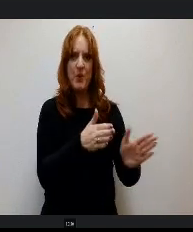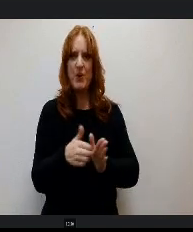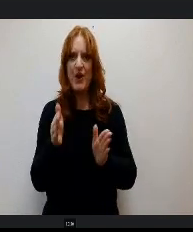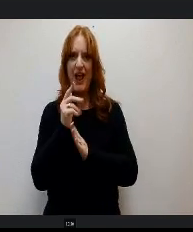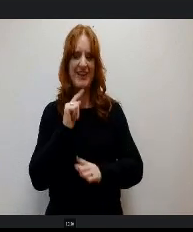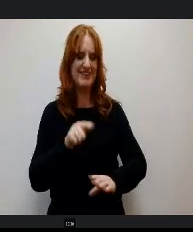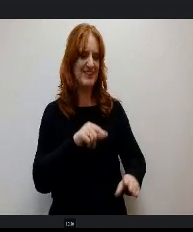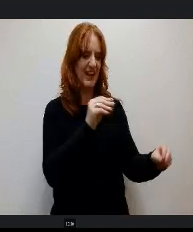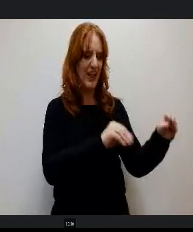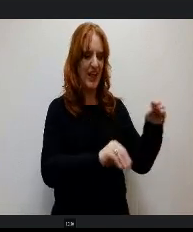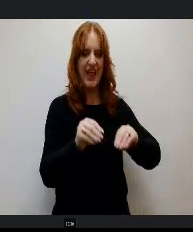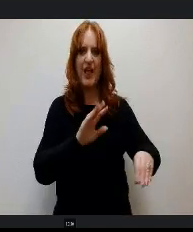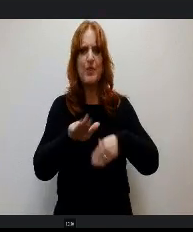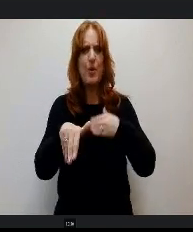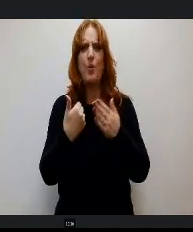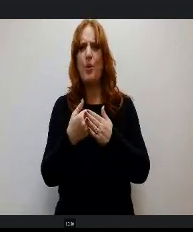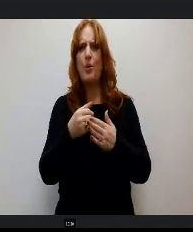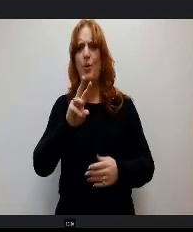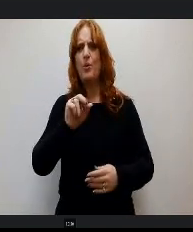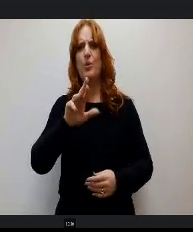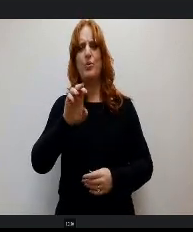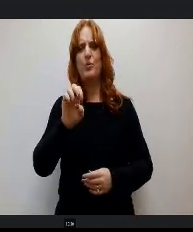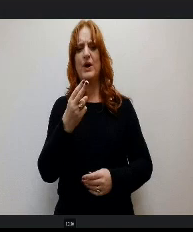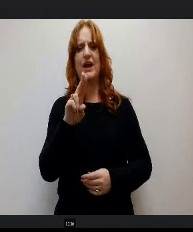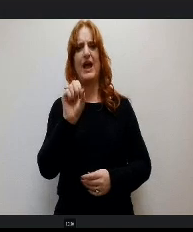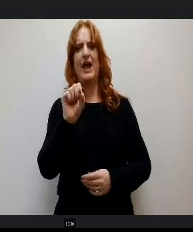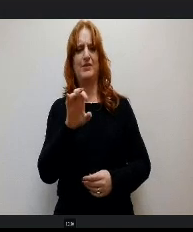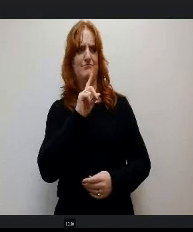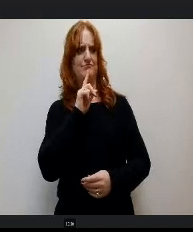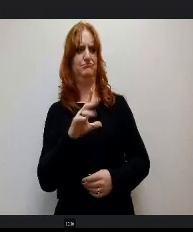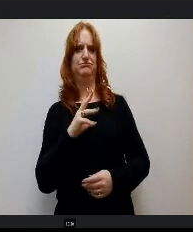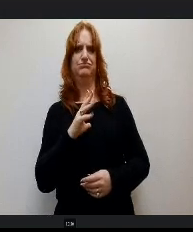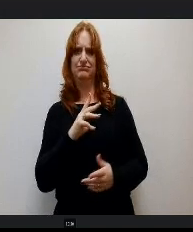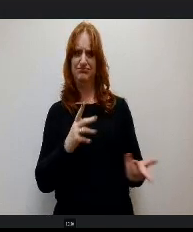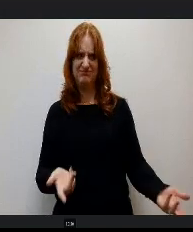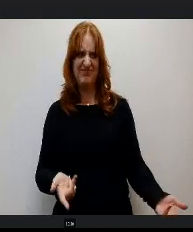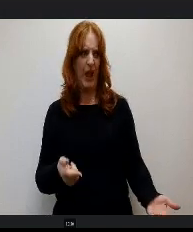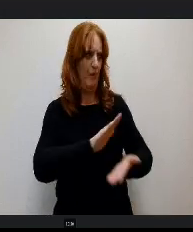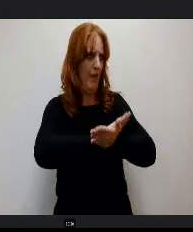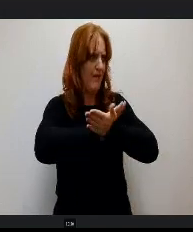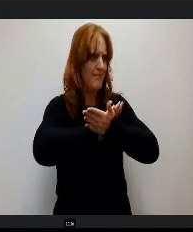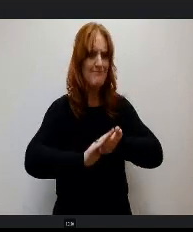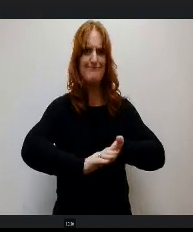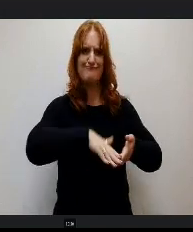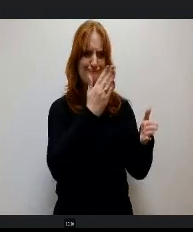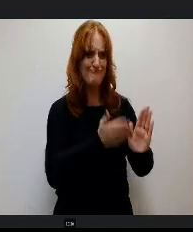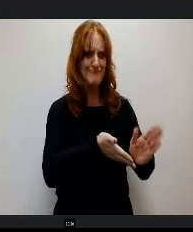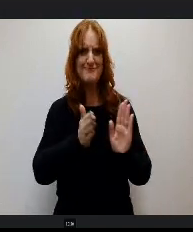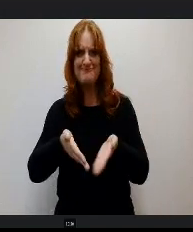the whole warehouse. I'm just really impressed with how well organized and how clean it was. And Patrick's just so